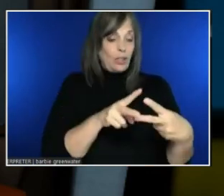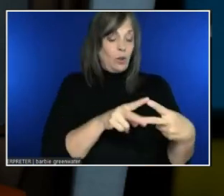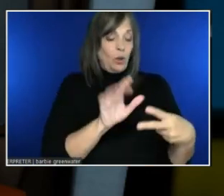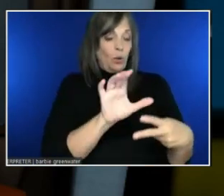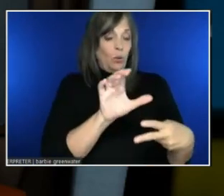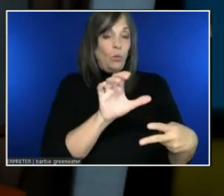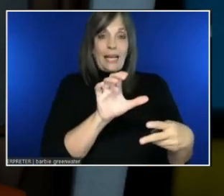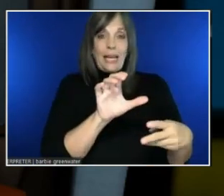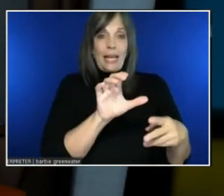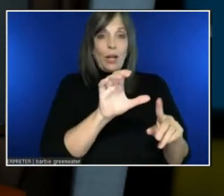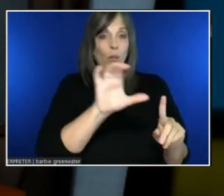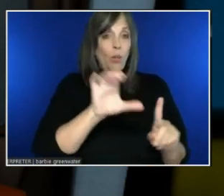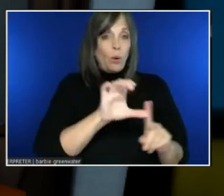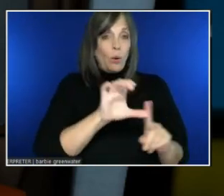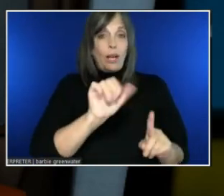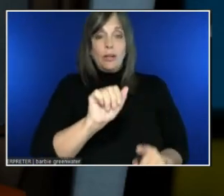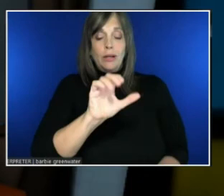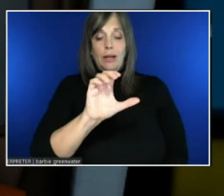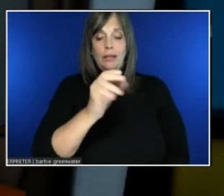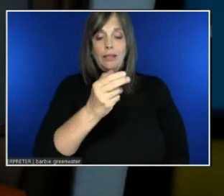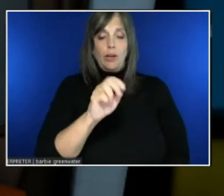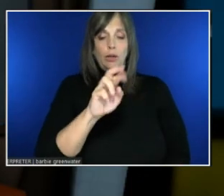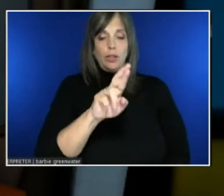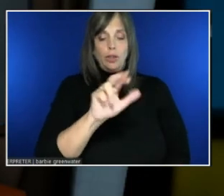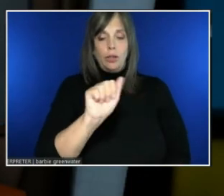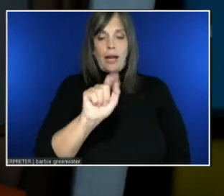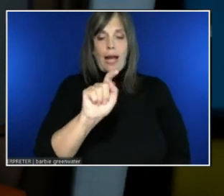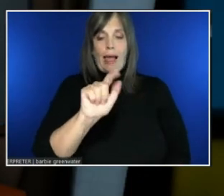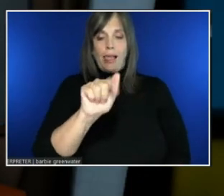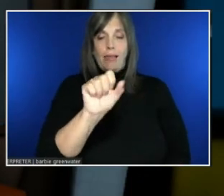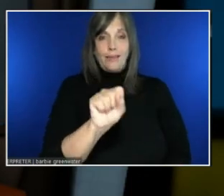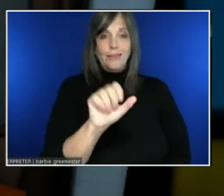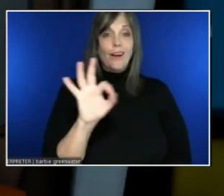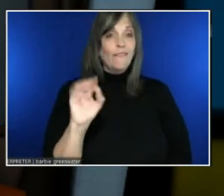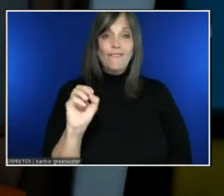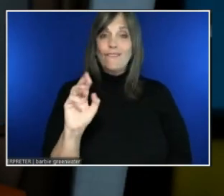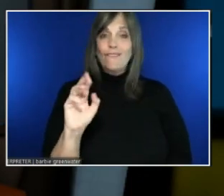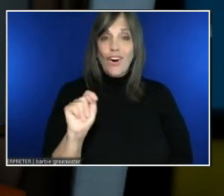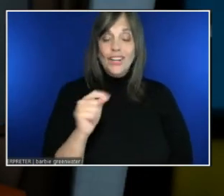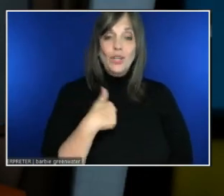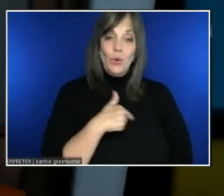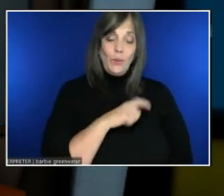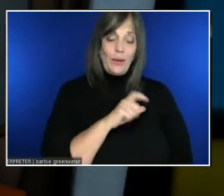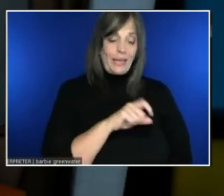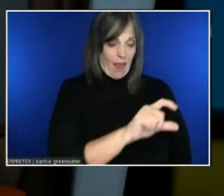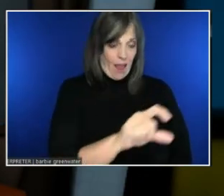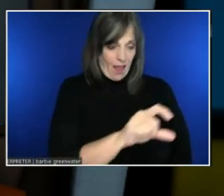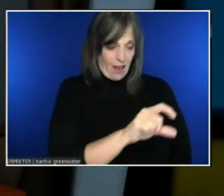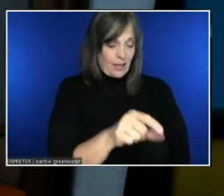But that's the bulk of the file size. And all of the compute happens in the cloud. Great!